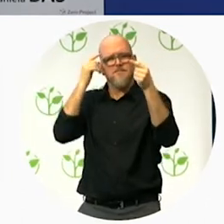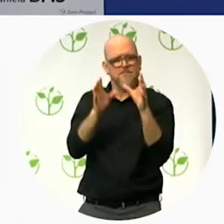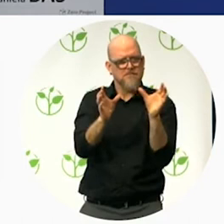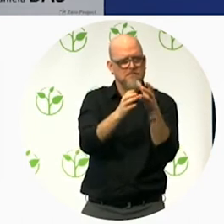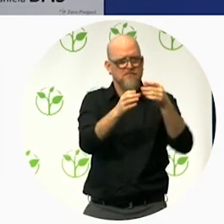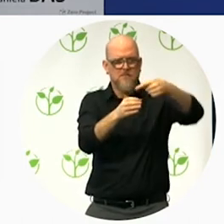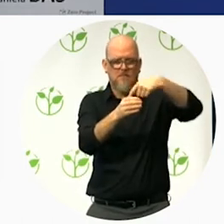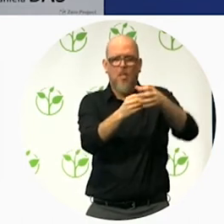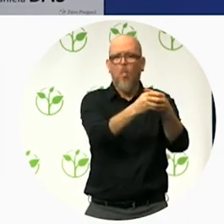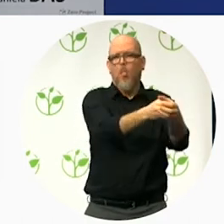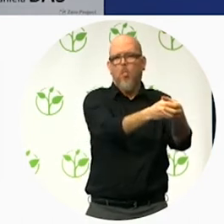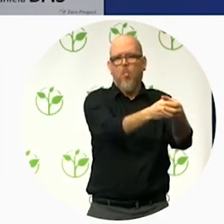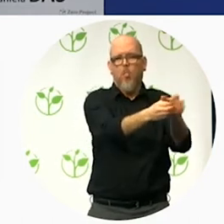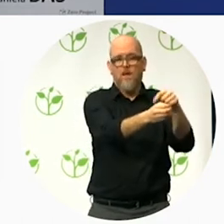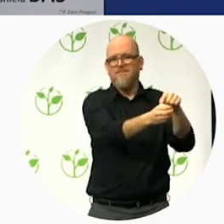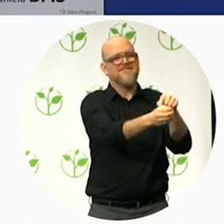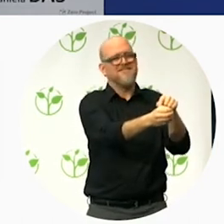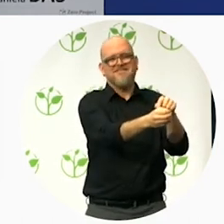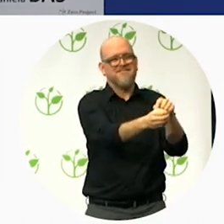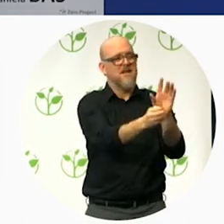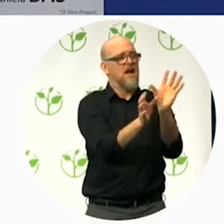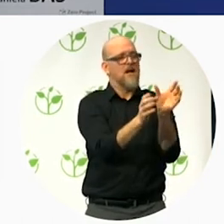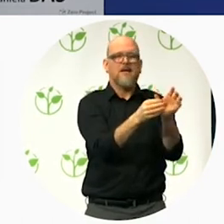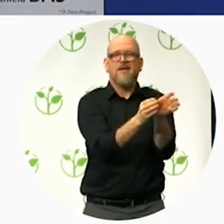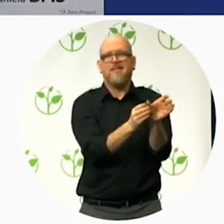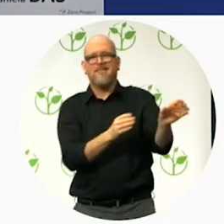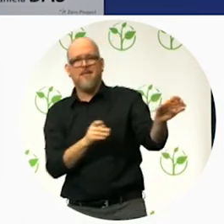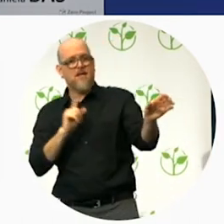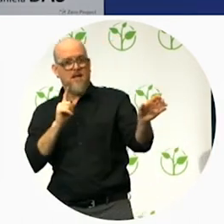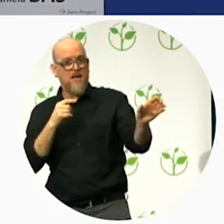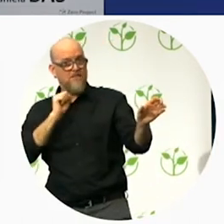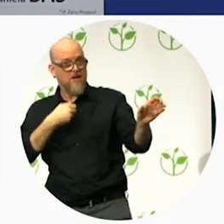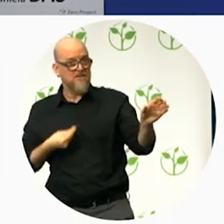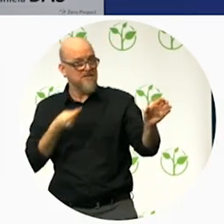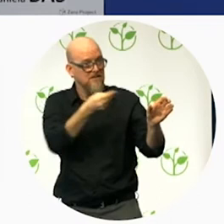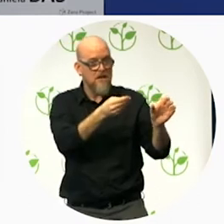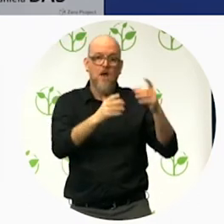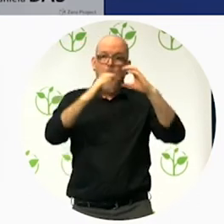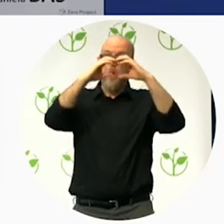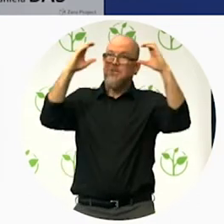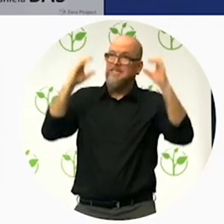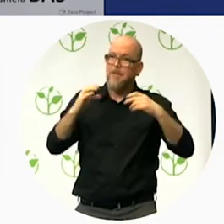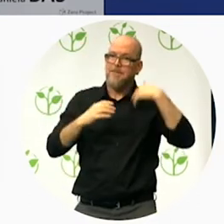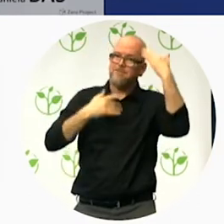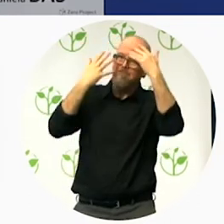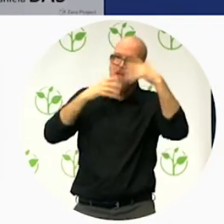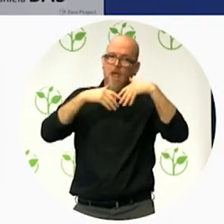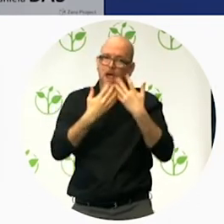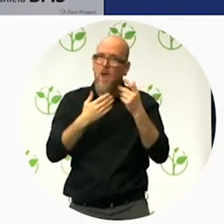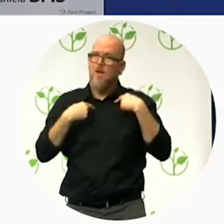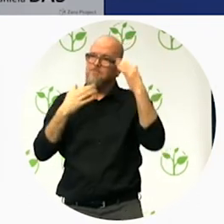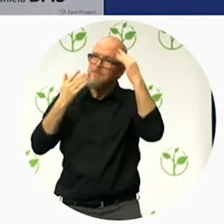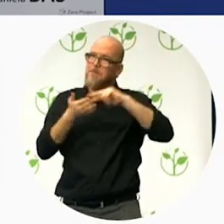Well all of this has to be there in the concept of inclusion it's again not just physical.